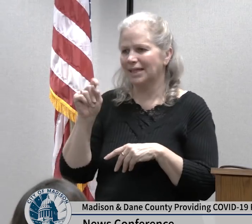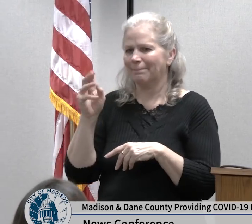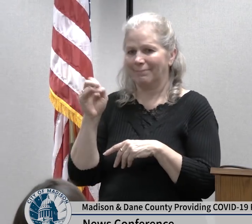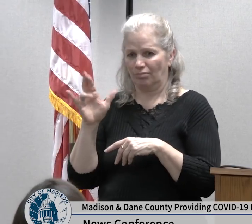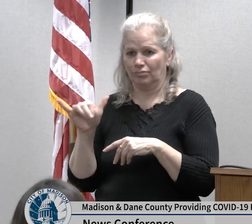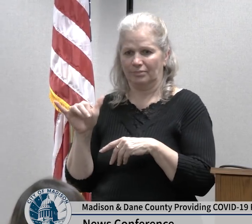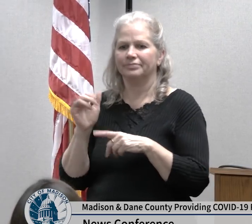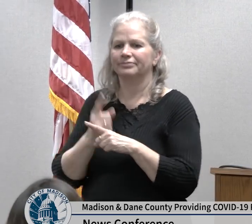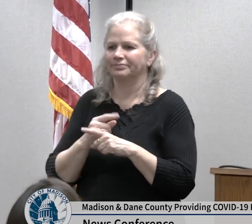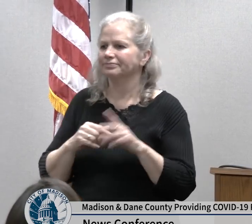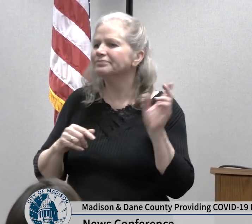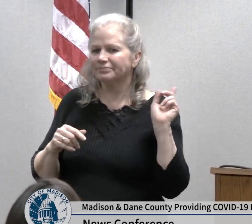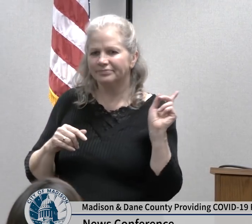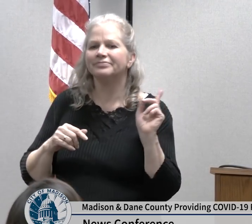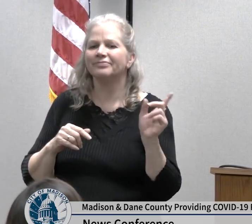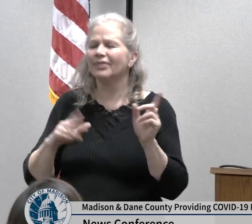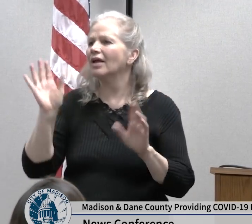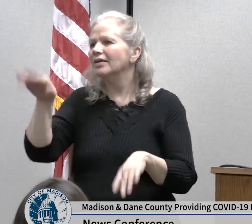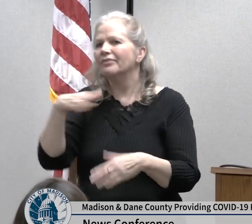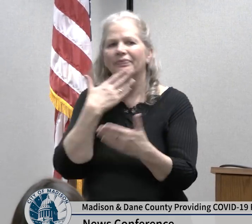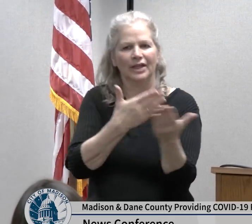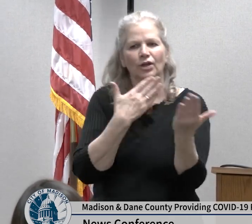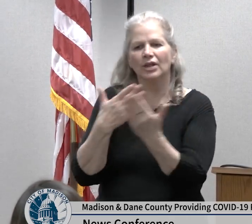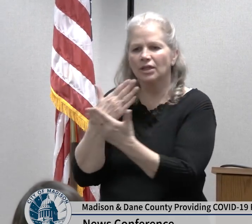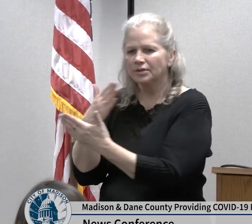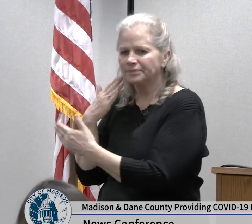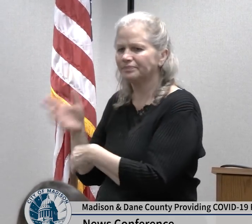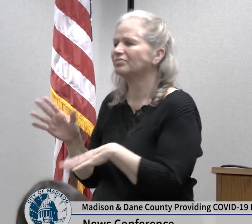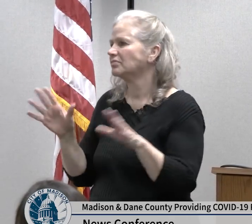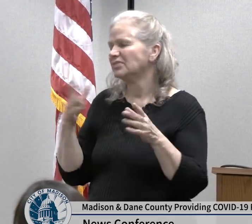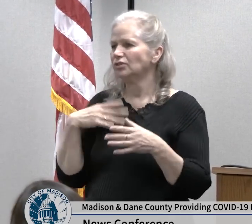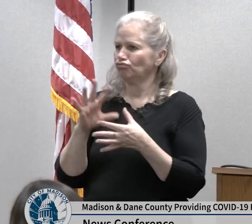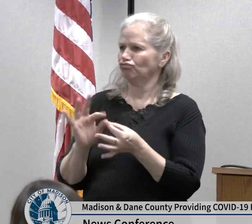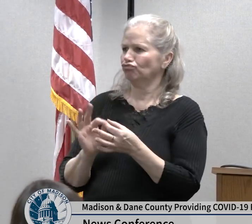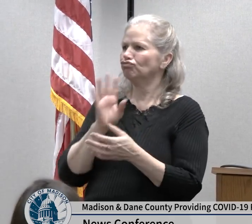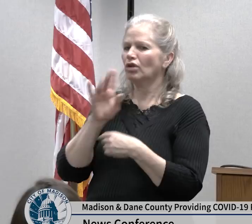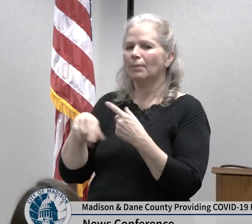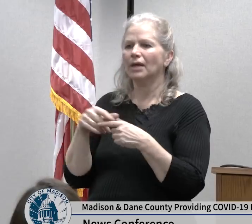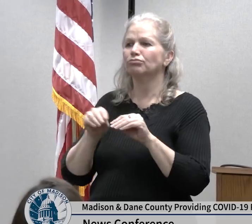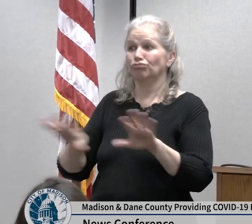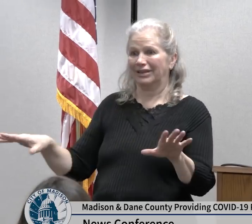today to the community what I would like to focus on today is the importance of